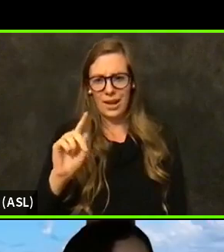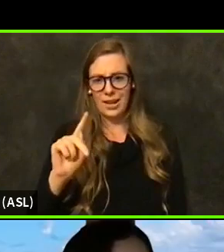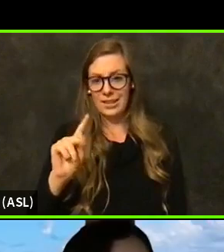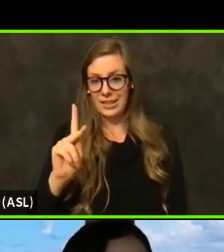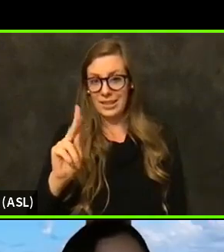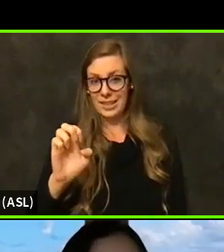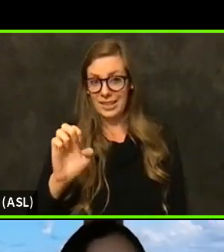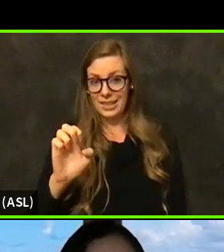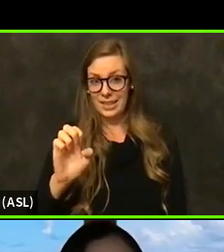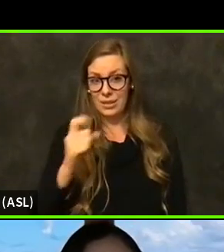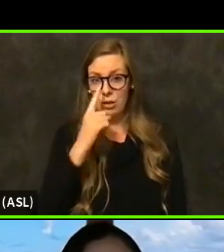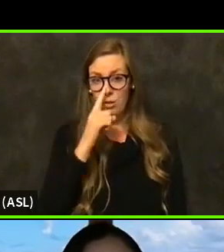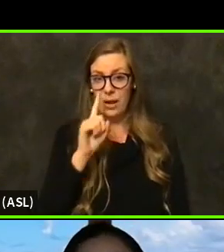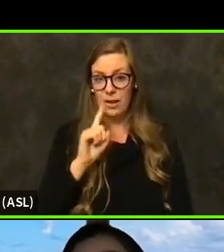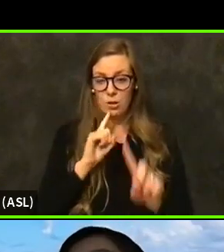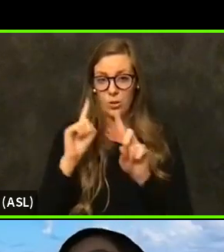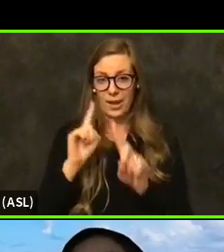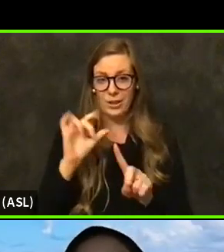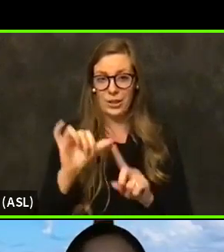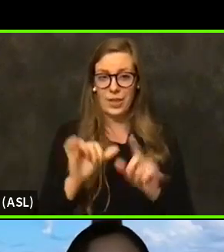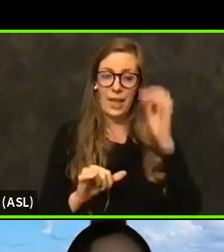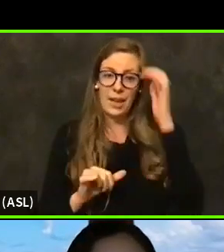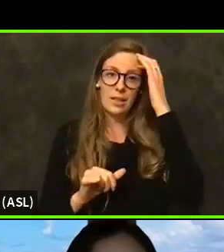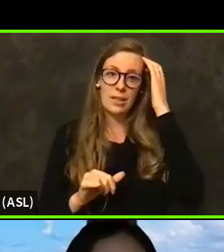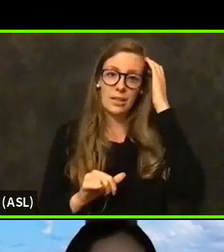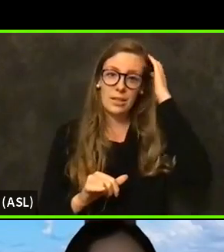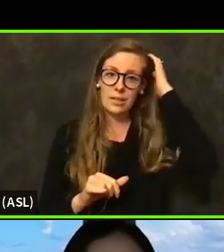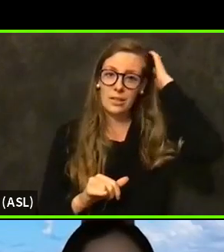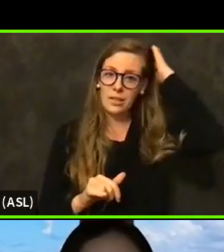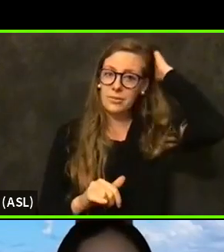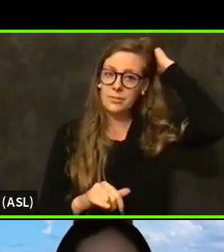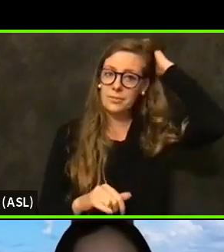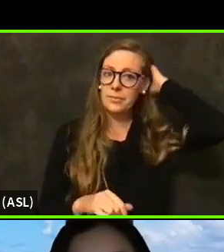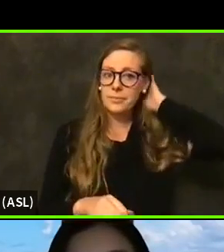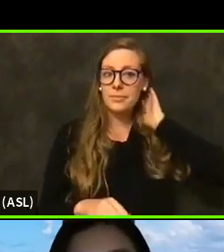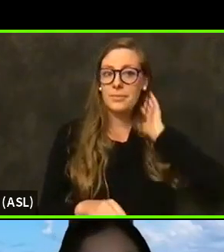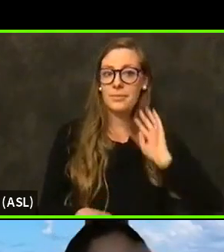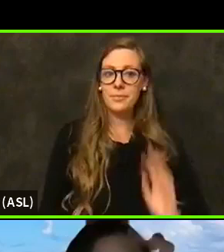And so I don't know, Adam, if you want to try your shot of those numbers.